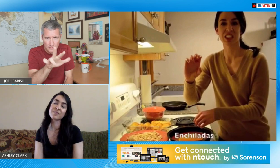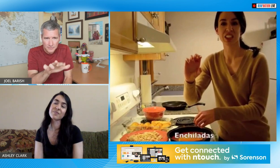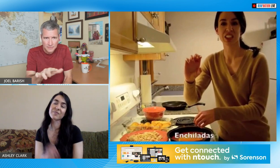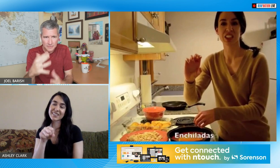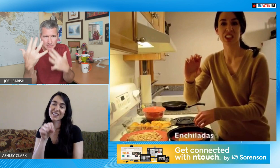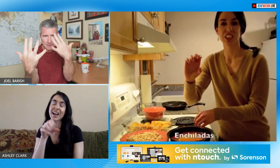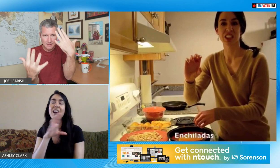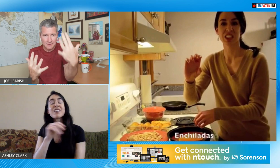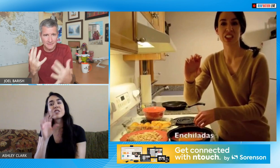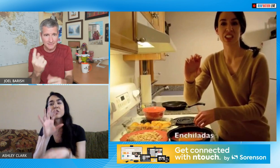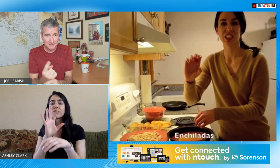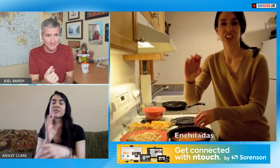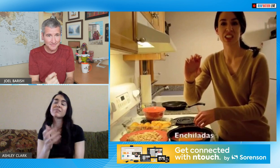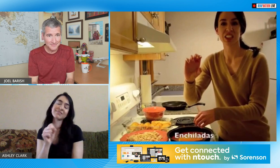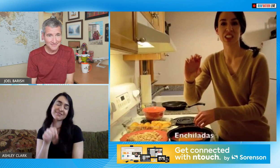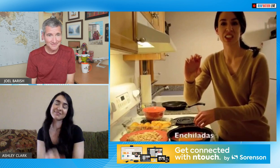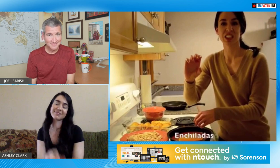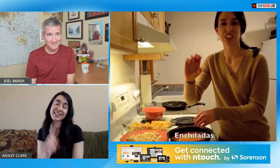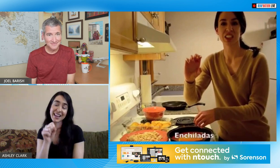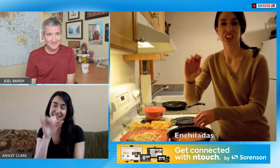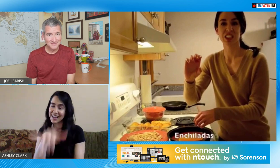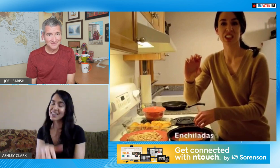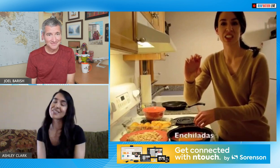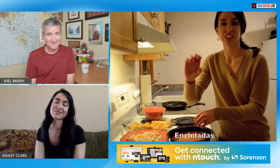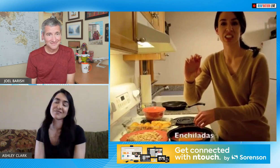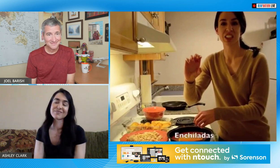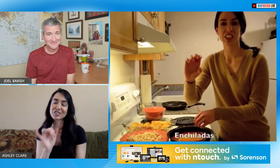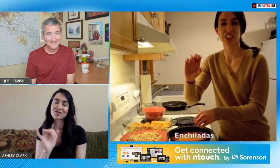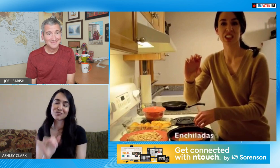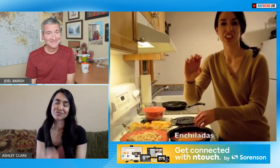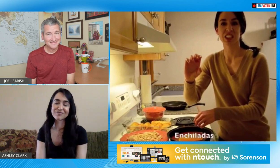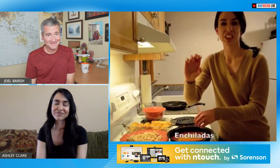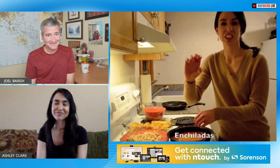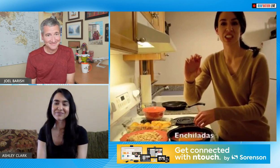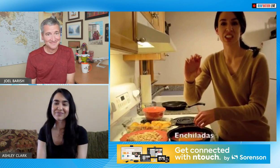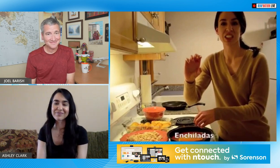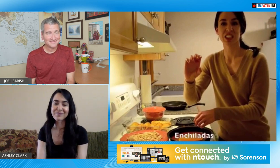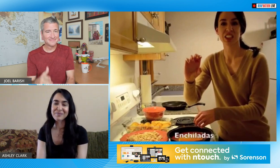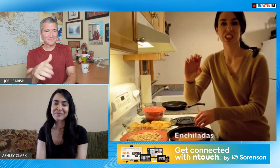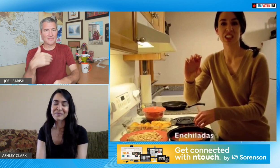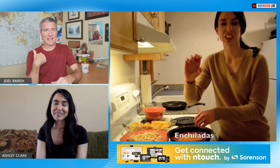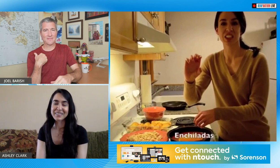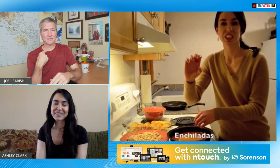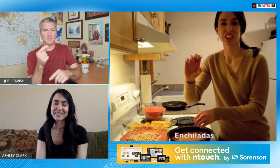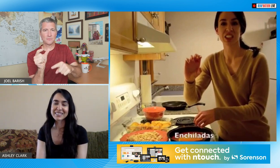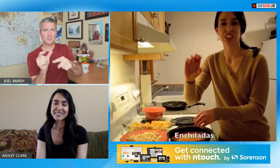voice look at the hands look at the motion exactly that's right that's great